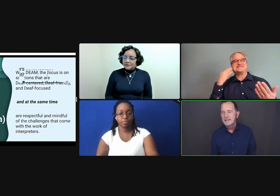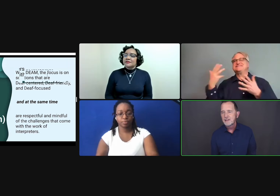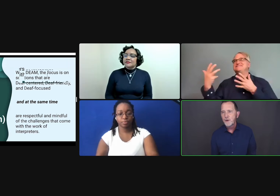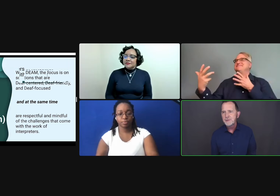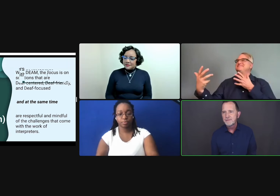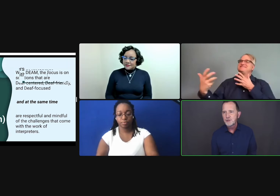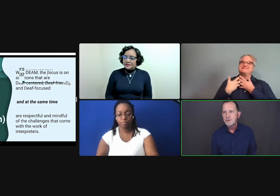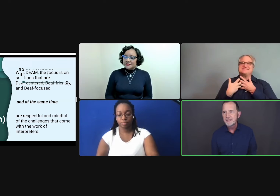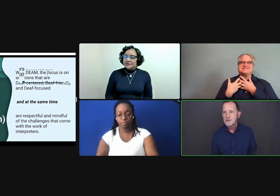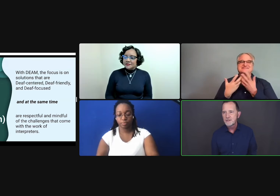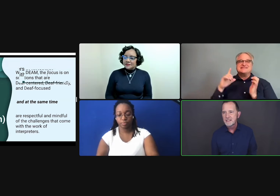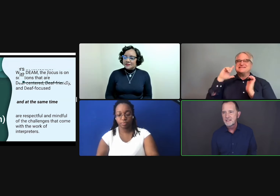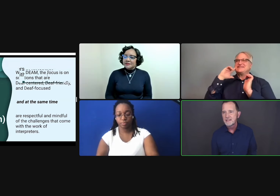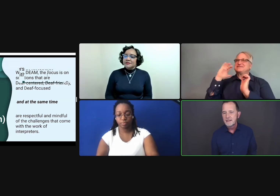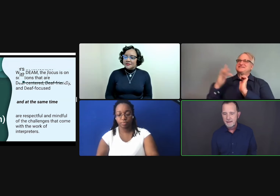It's an arrangement of interpreting services